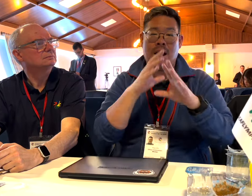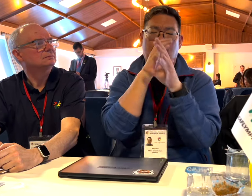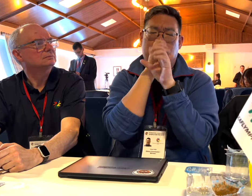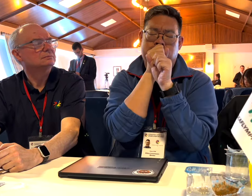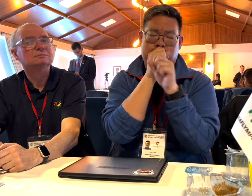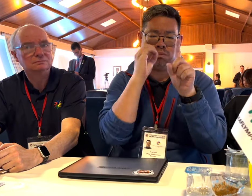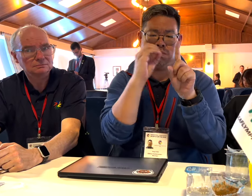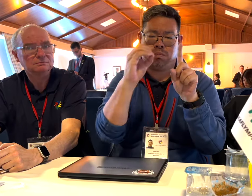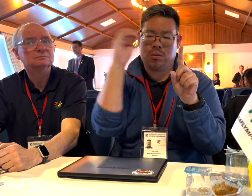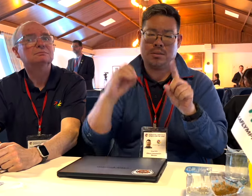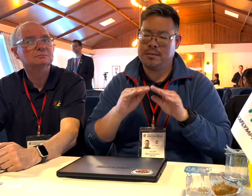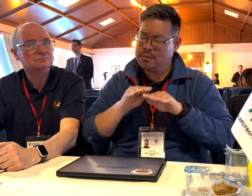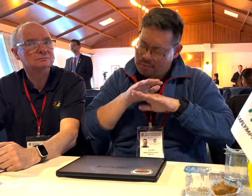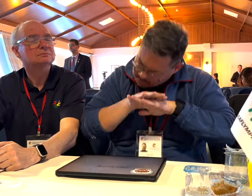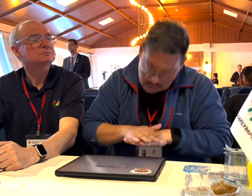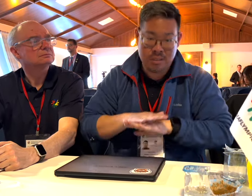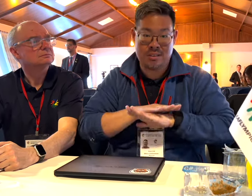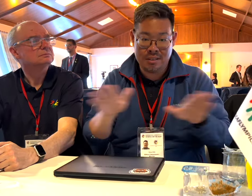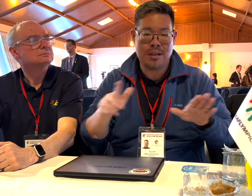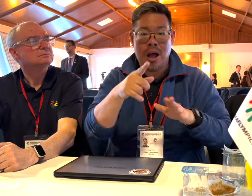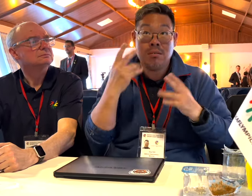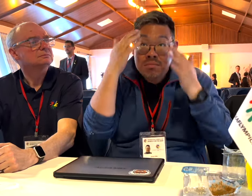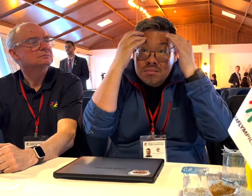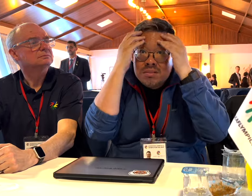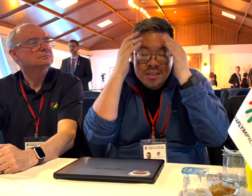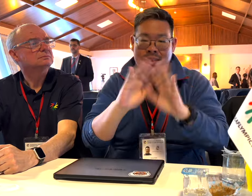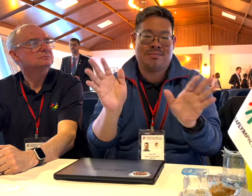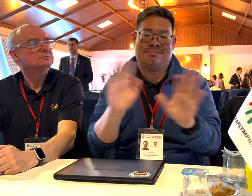confidentiality so do not worry.